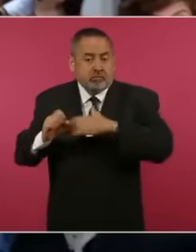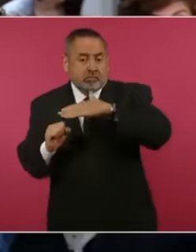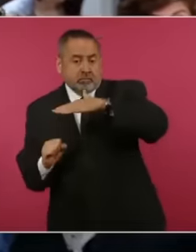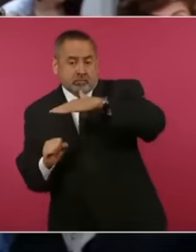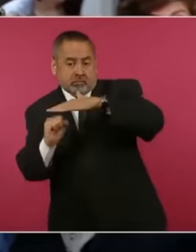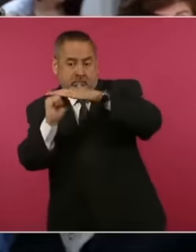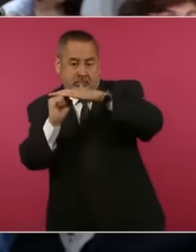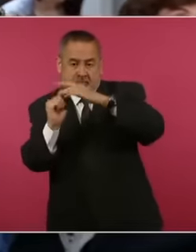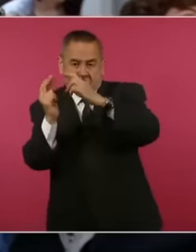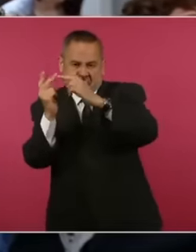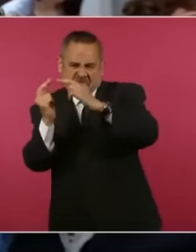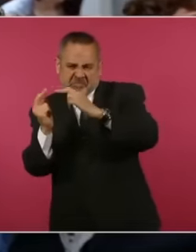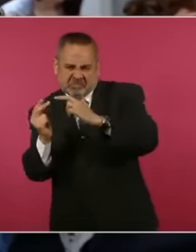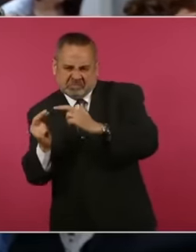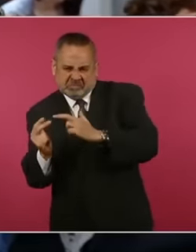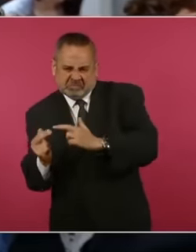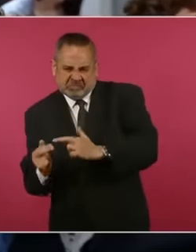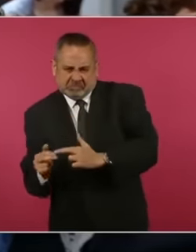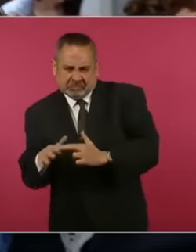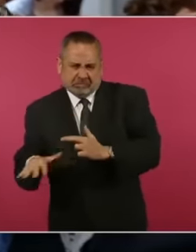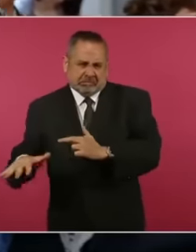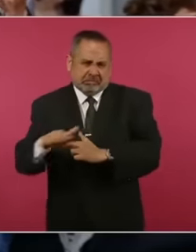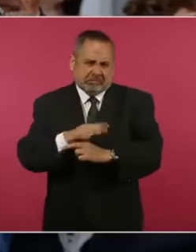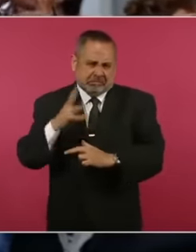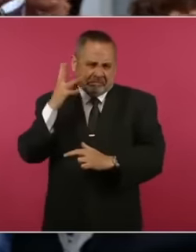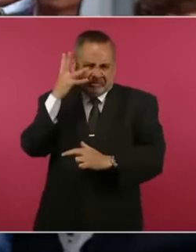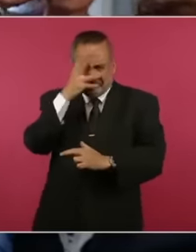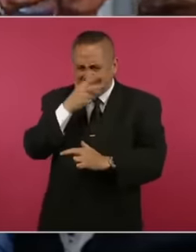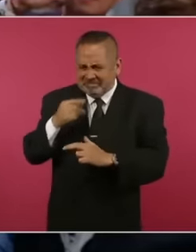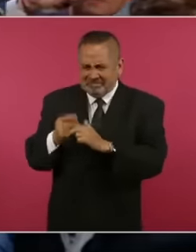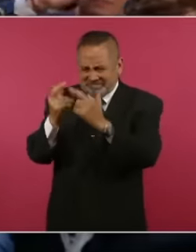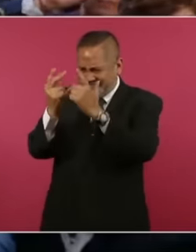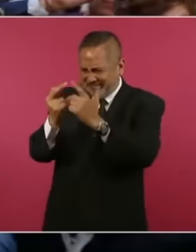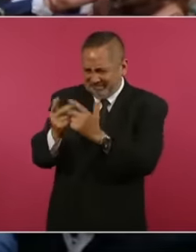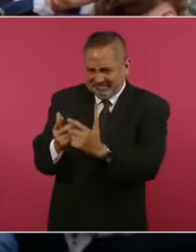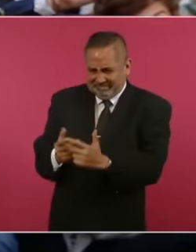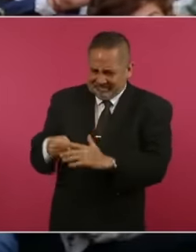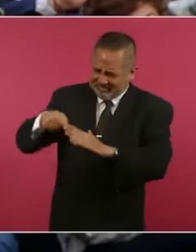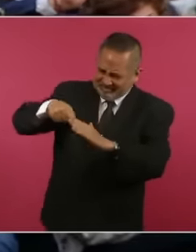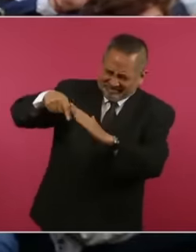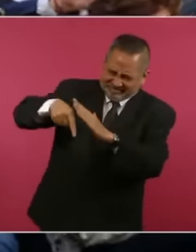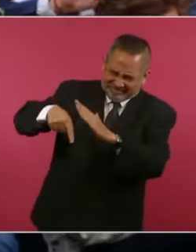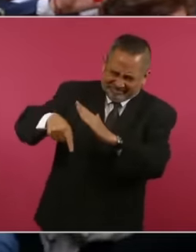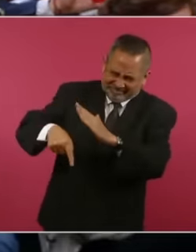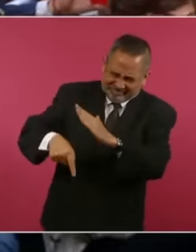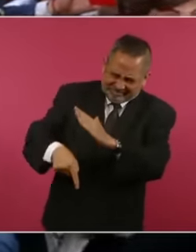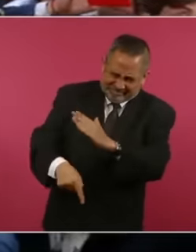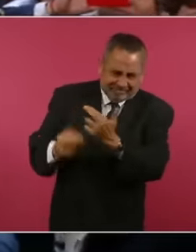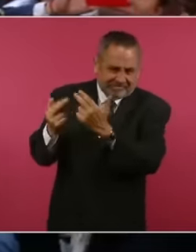broke this entire sensitive and unique ecosystem of the cenotes and reached the water, there was